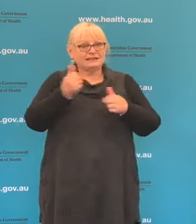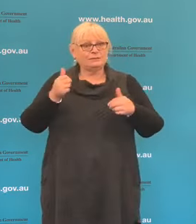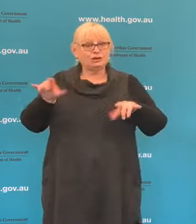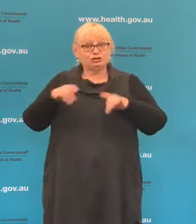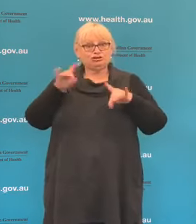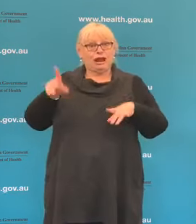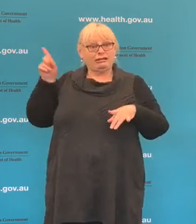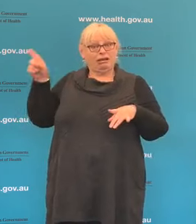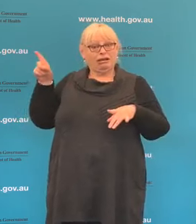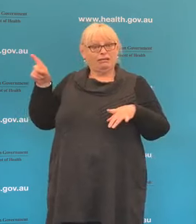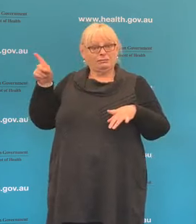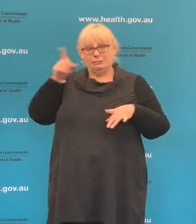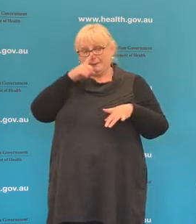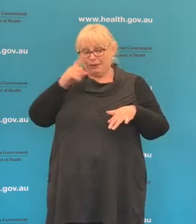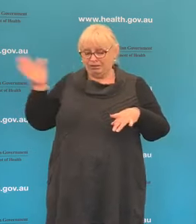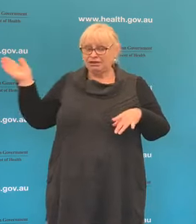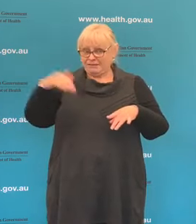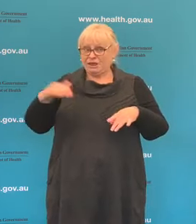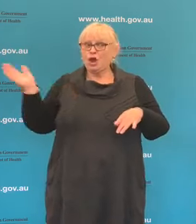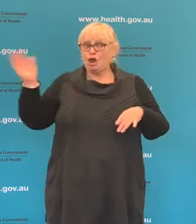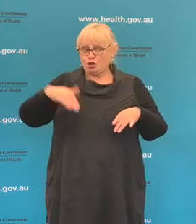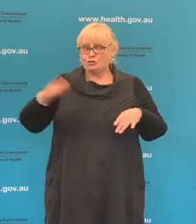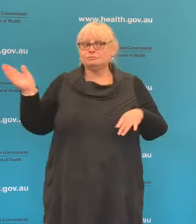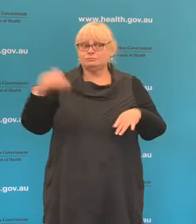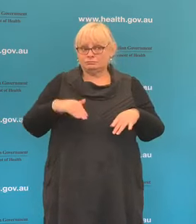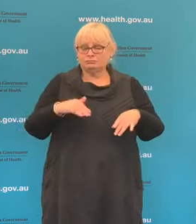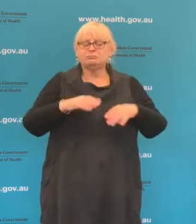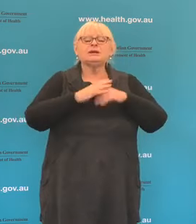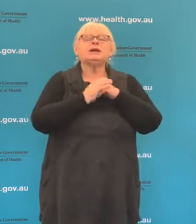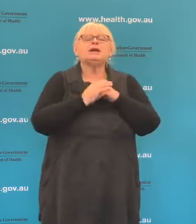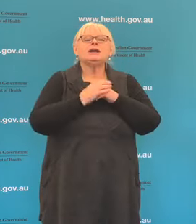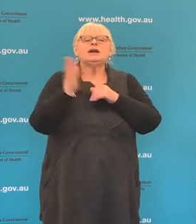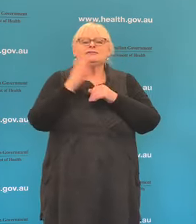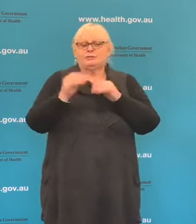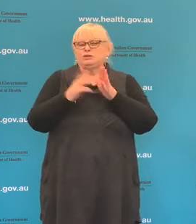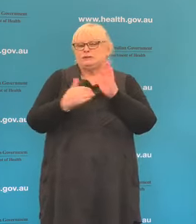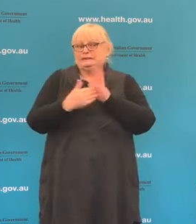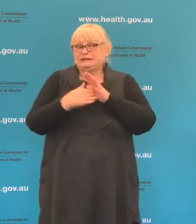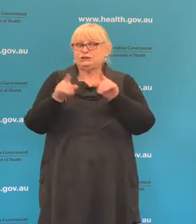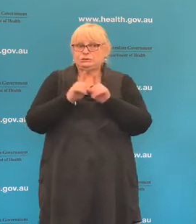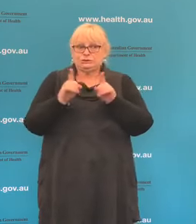from New Zealand at the moment returning home and and that'll be a decision the